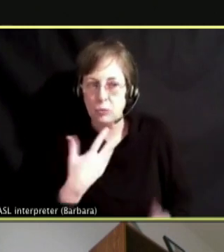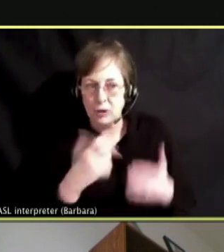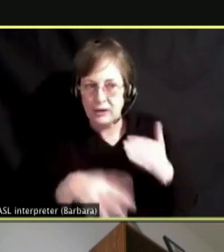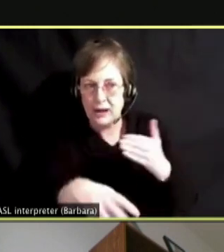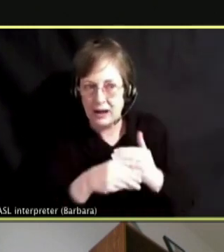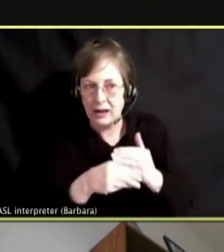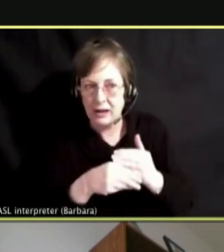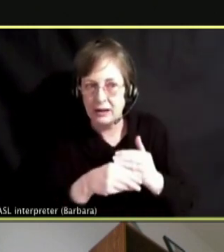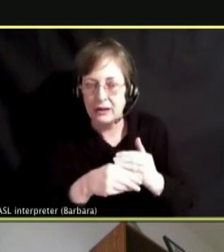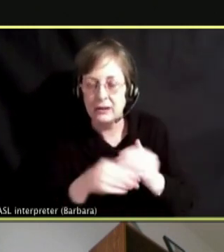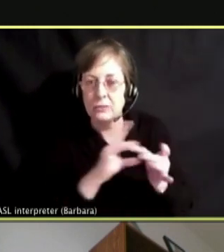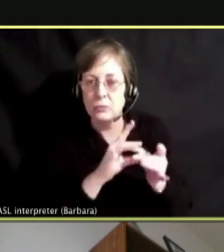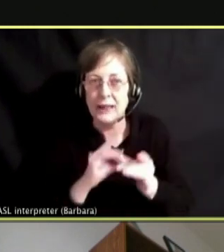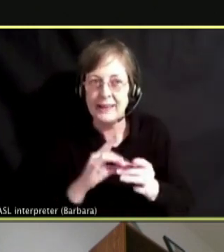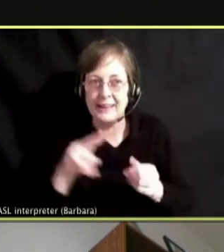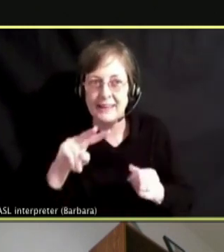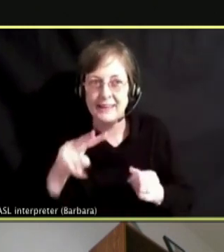THE SECONDHAND SMOKE EXPOSURE.